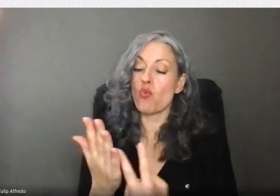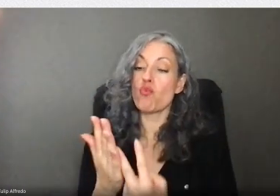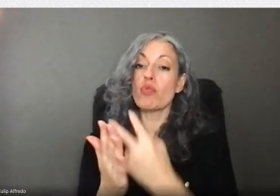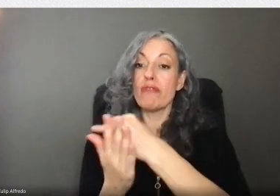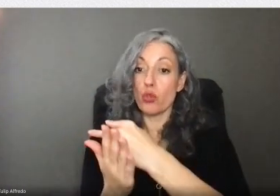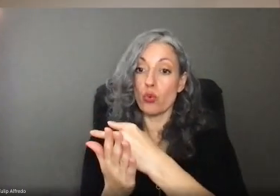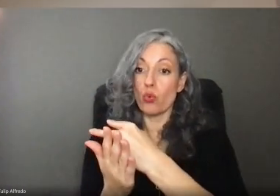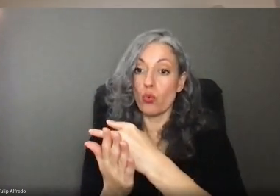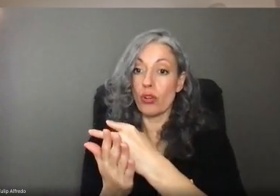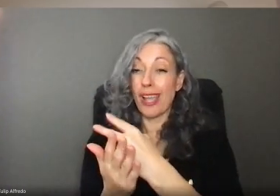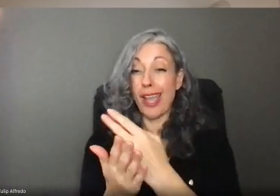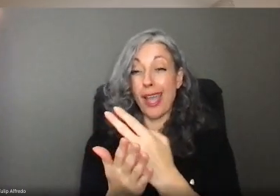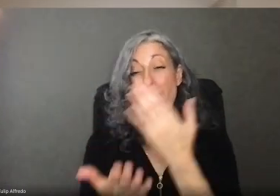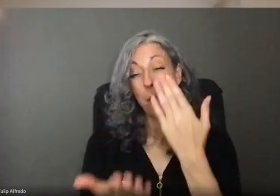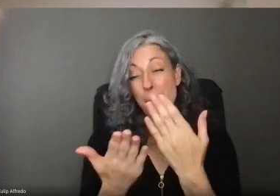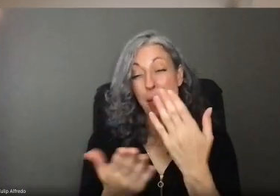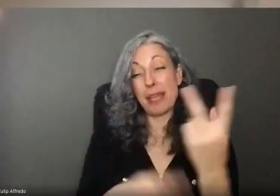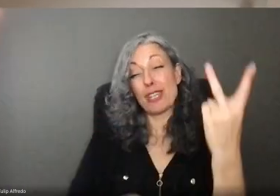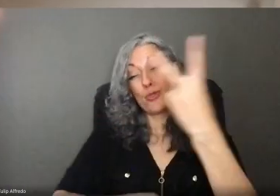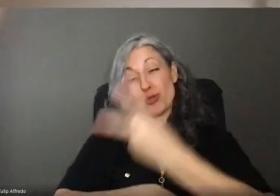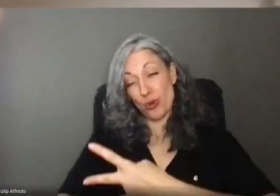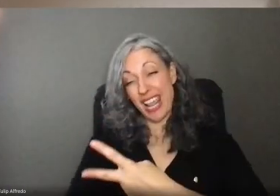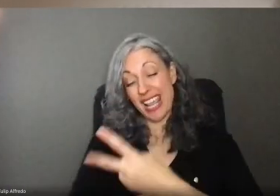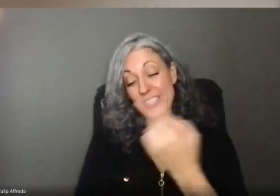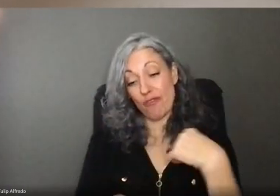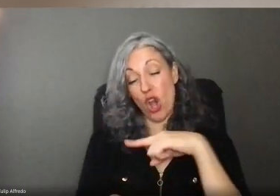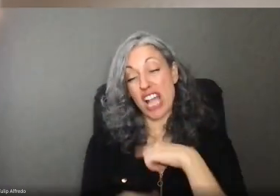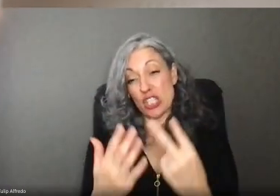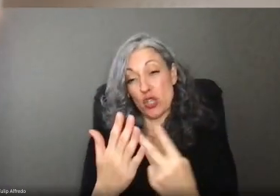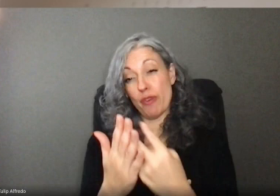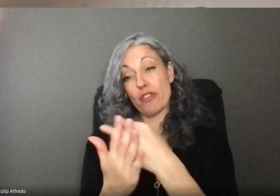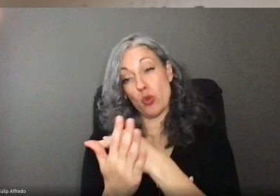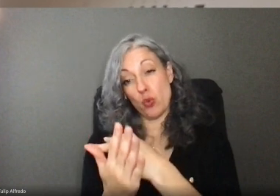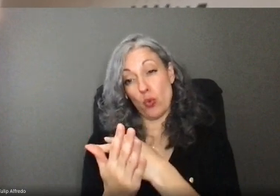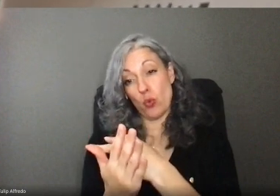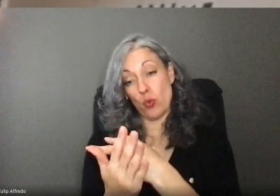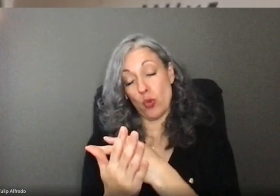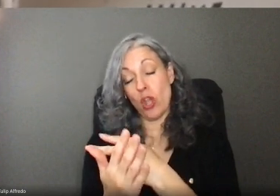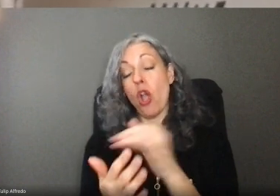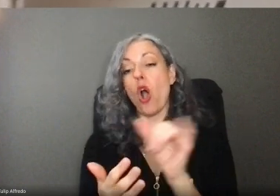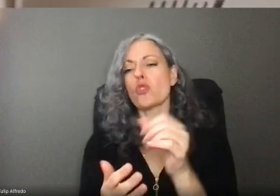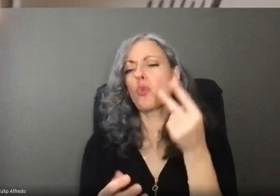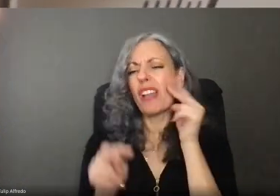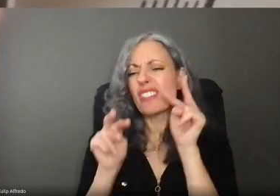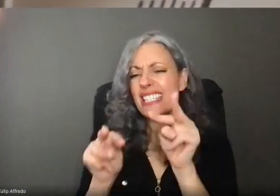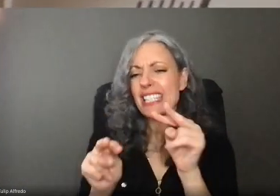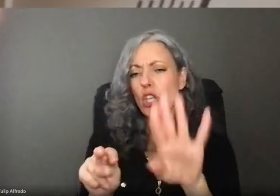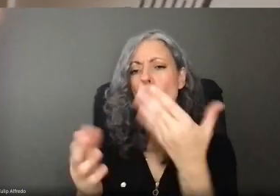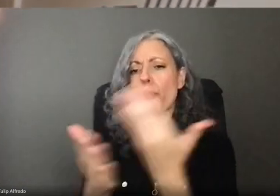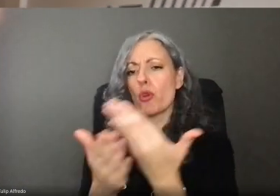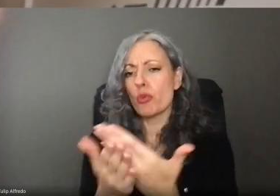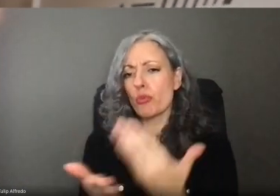This review can take a minimum of two days. You also have to upload a document to verify your life event, and we may have some other questions for you.